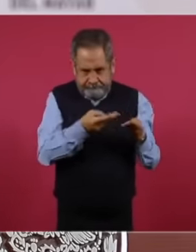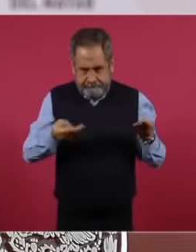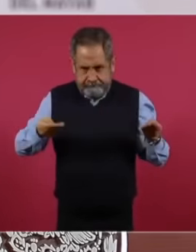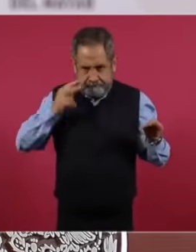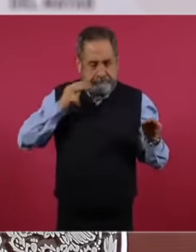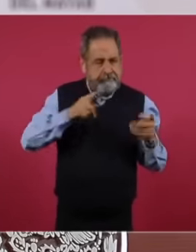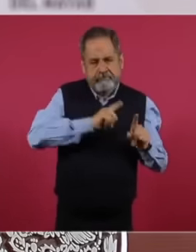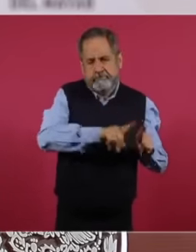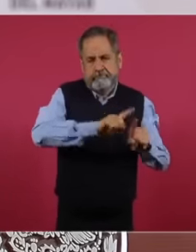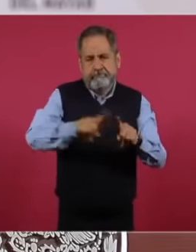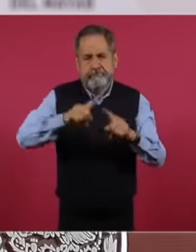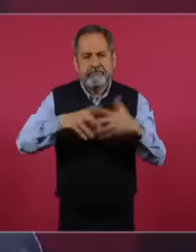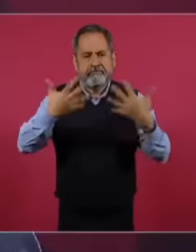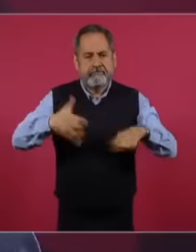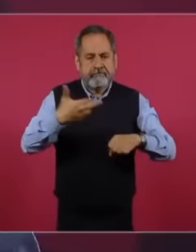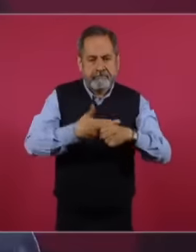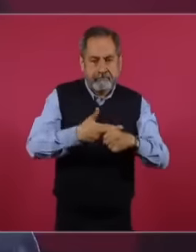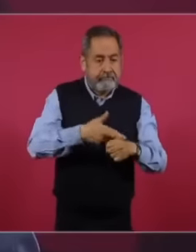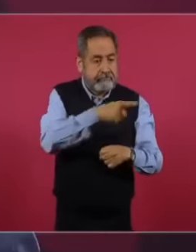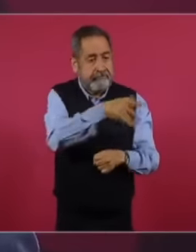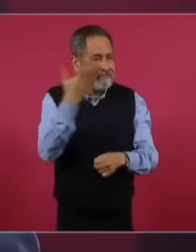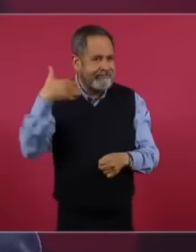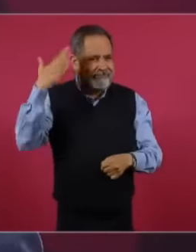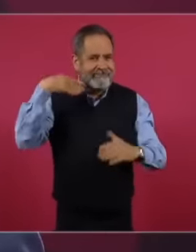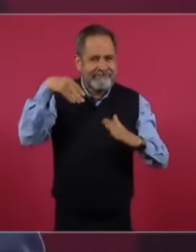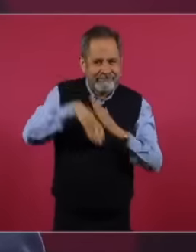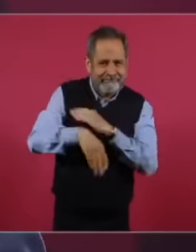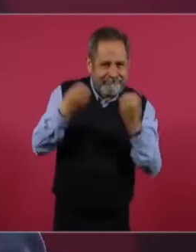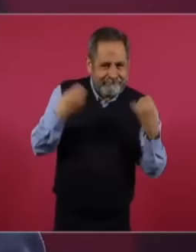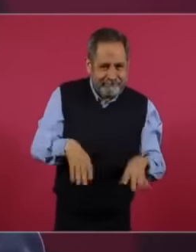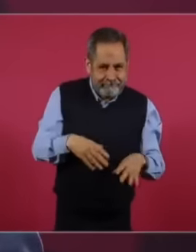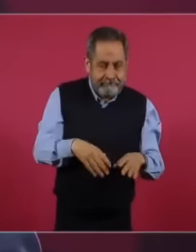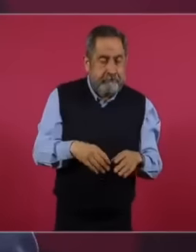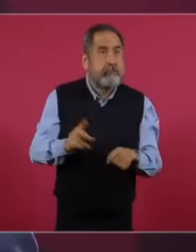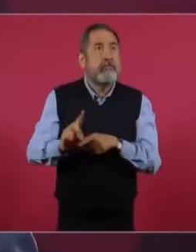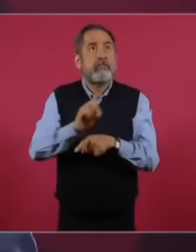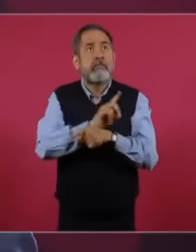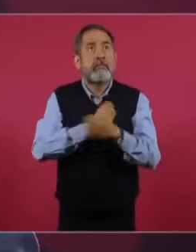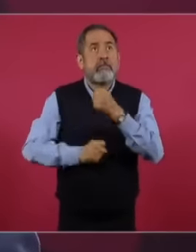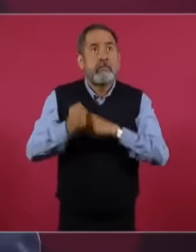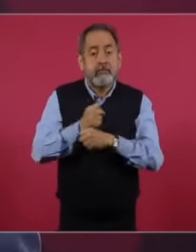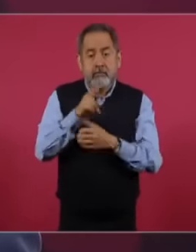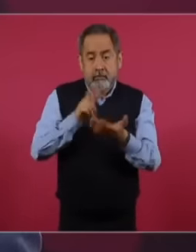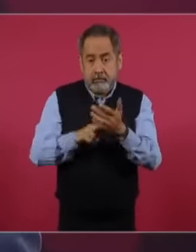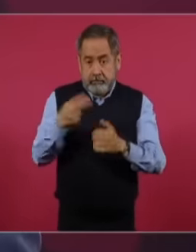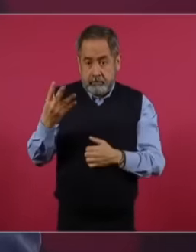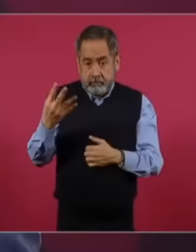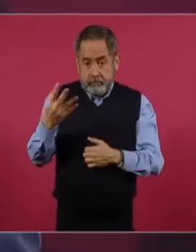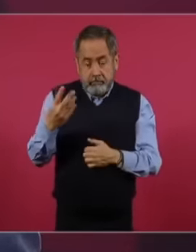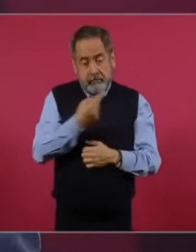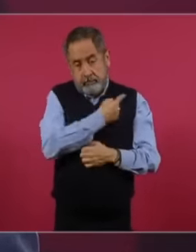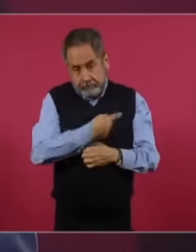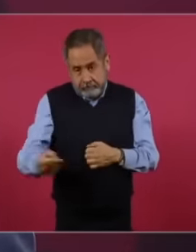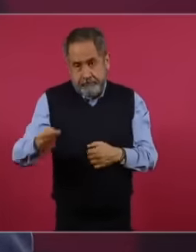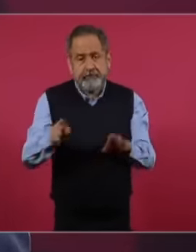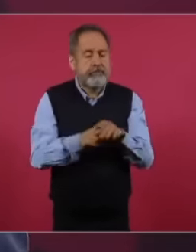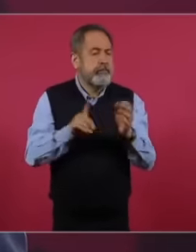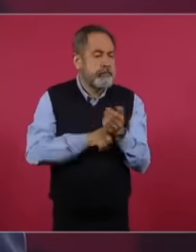companies that could be affected. This has been going on since 2004. This is key because it not only